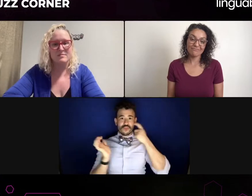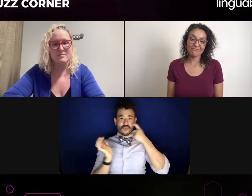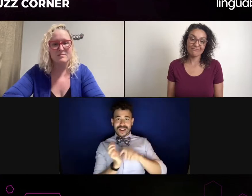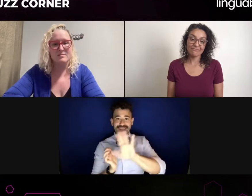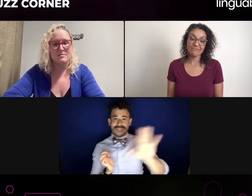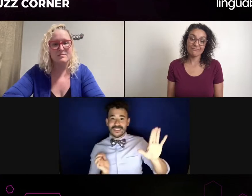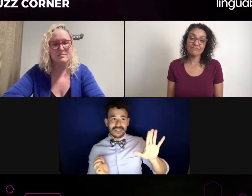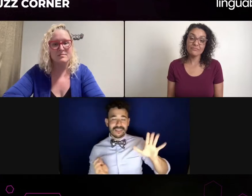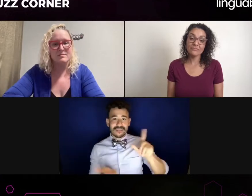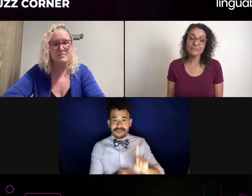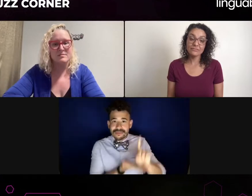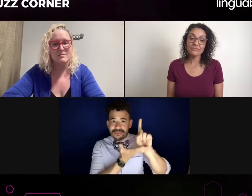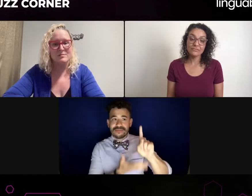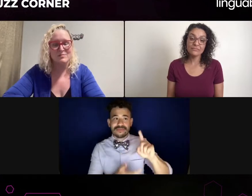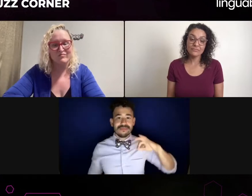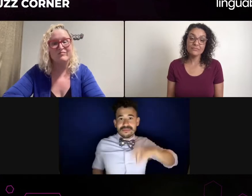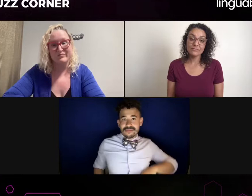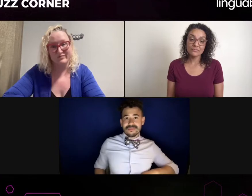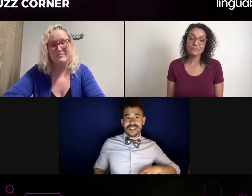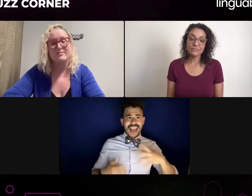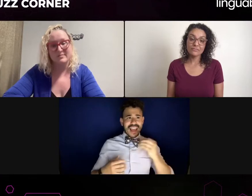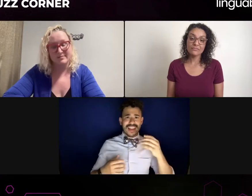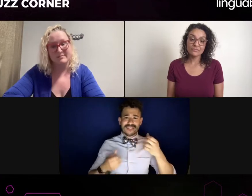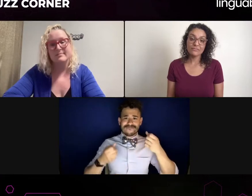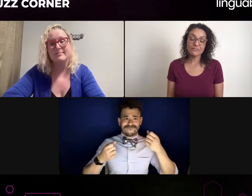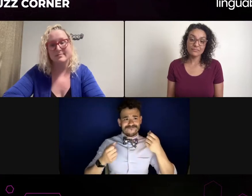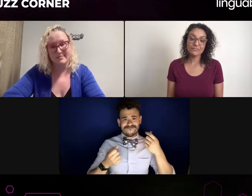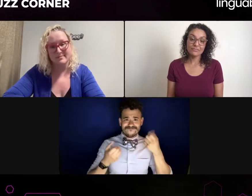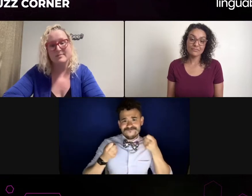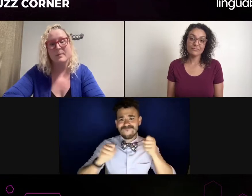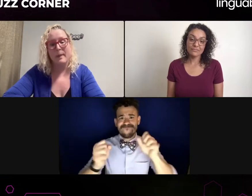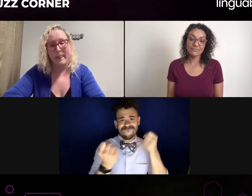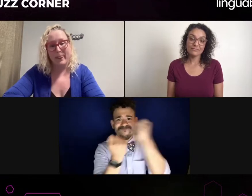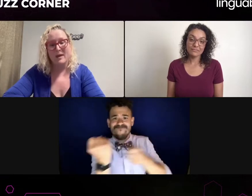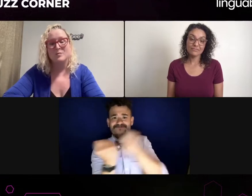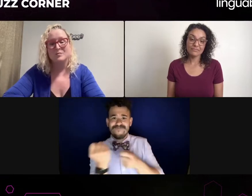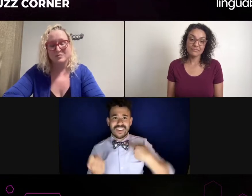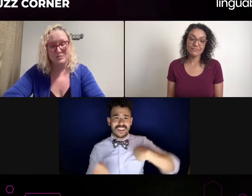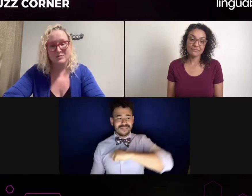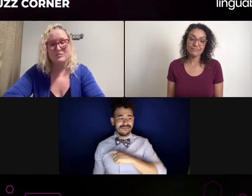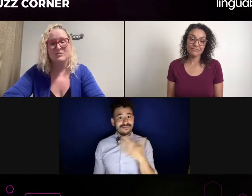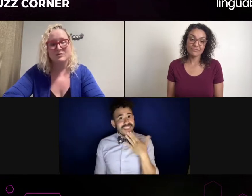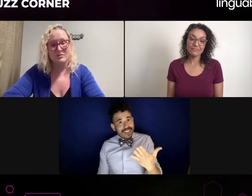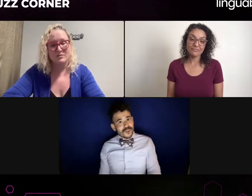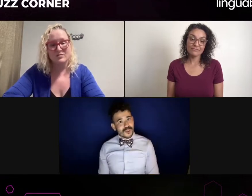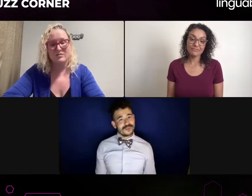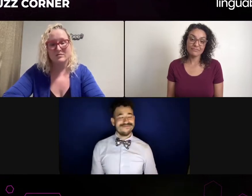And Deaf actors as well, see your story and are inspired to make a change in theater, in movies and film as well.